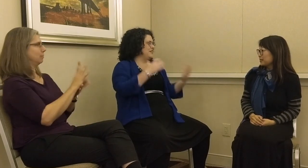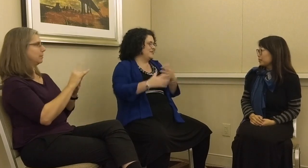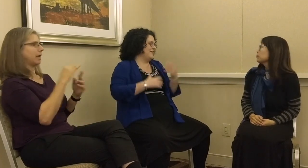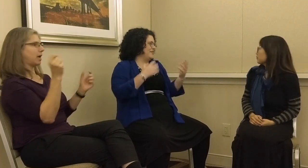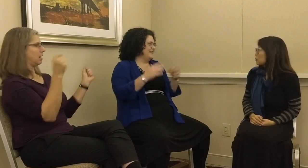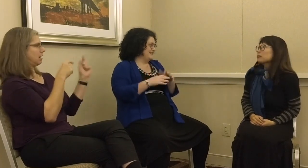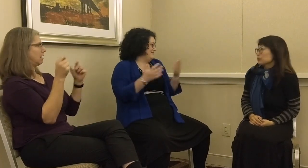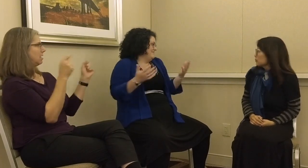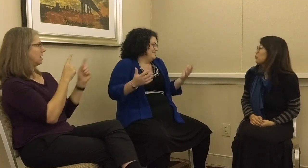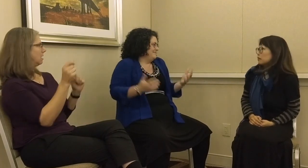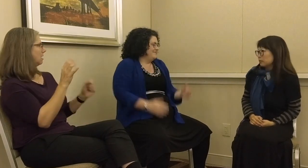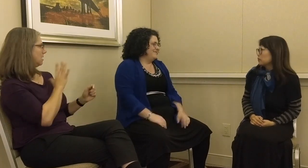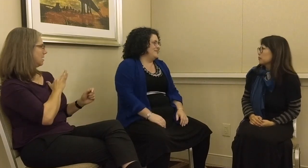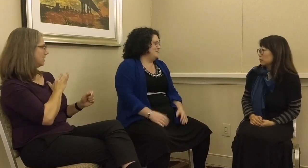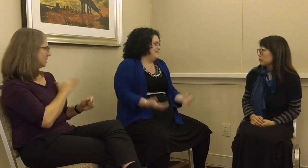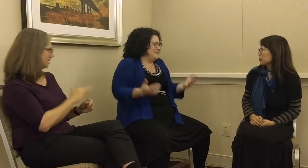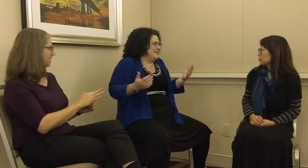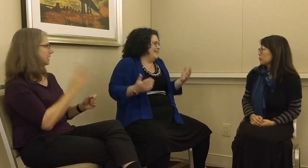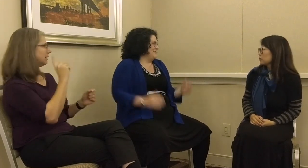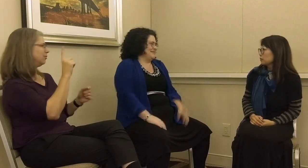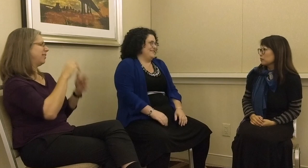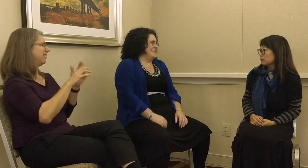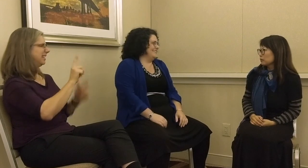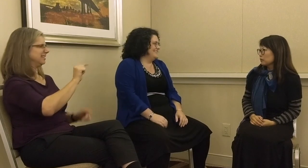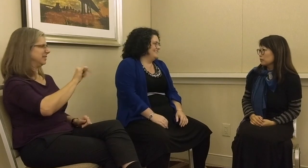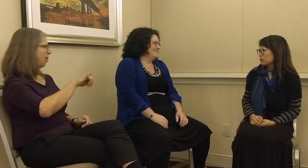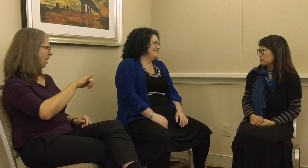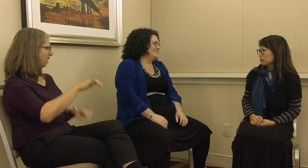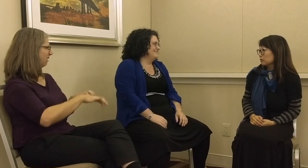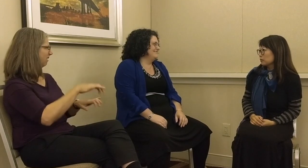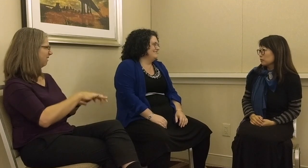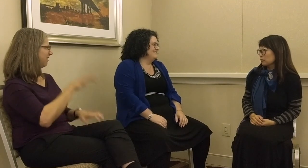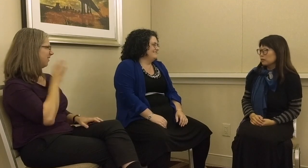to each other rather than TTY or something. L: Yes. I’m impressed that you know what